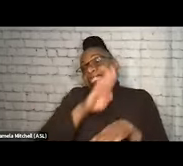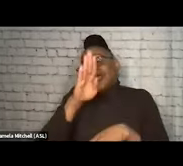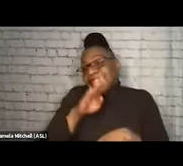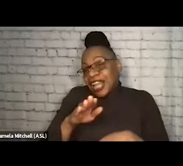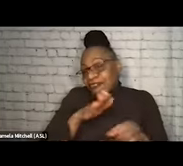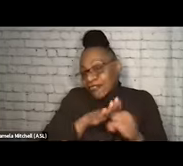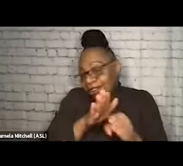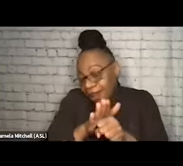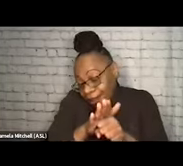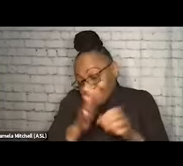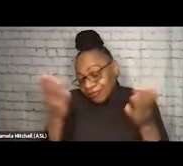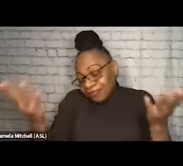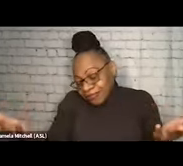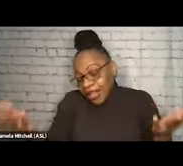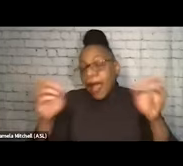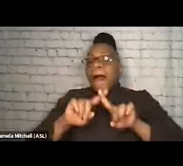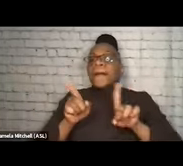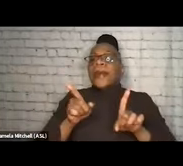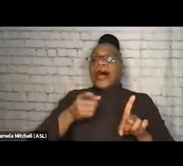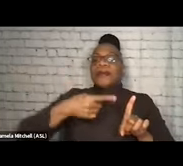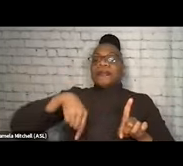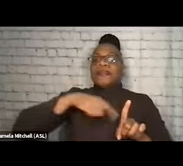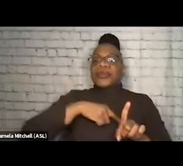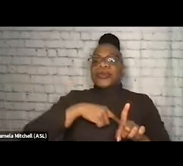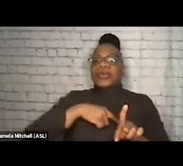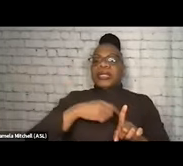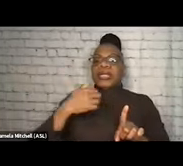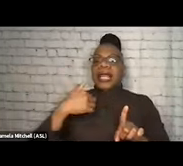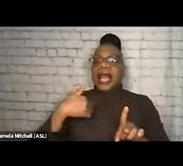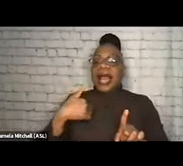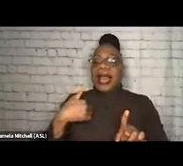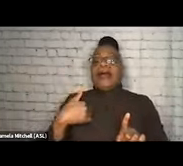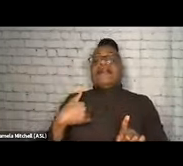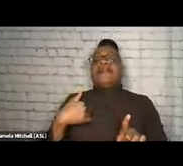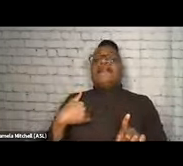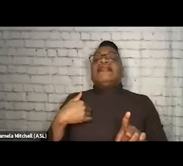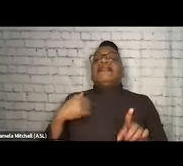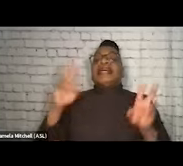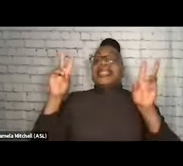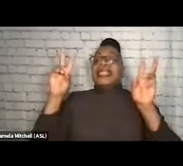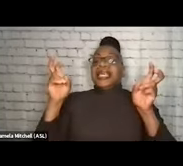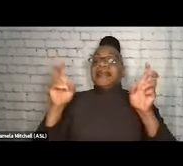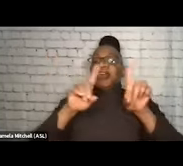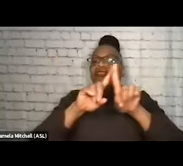But we're seeing that roll out in different ways, and some of those ways